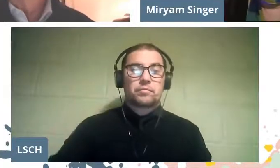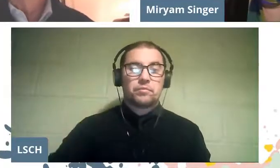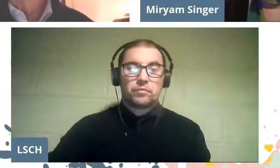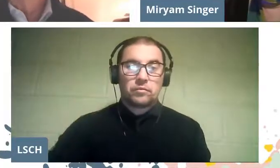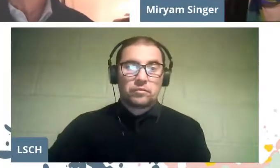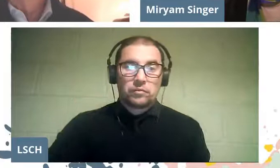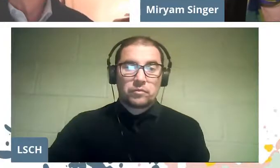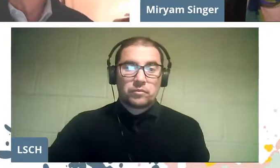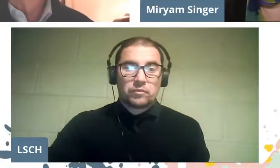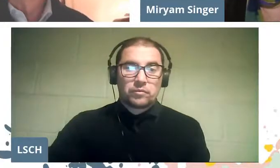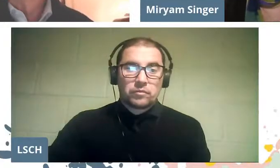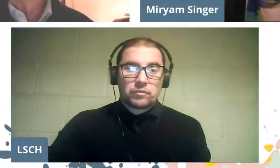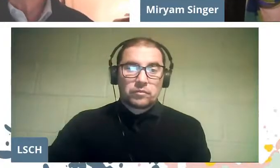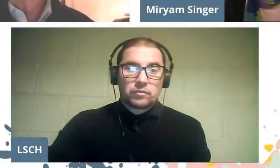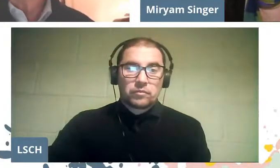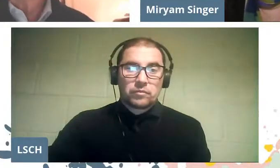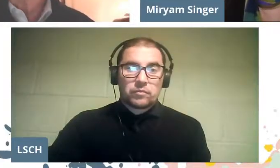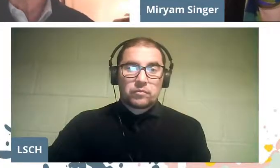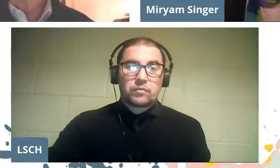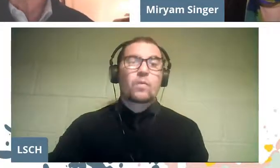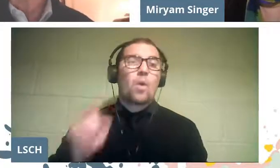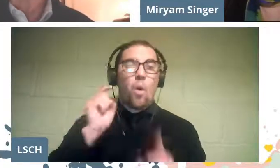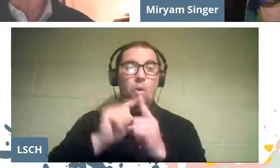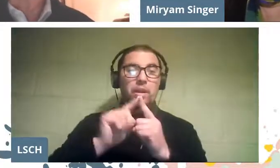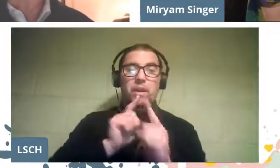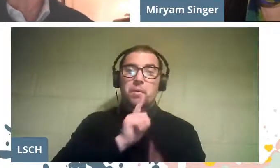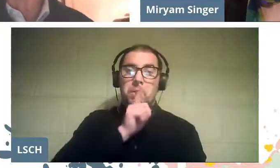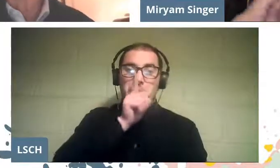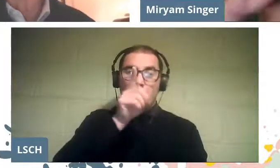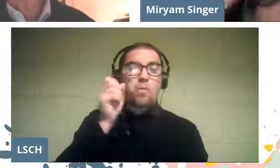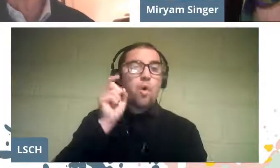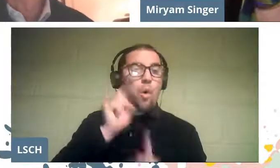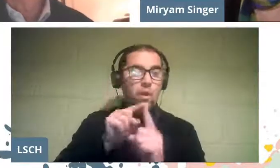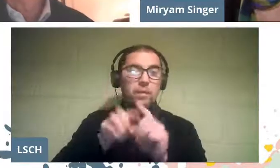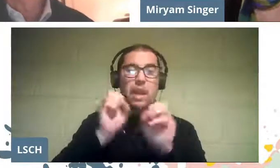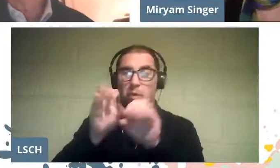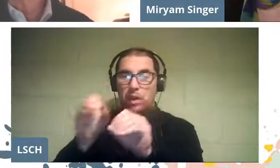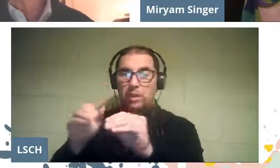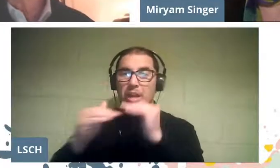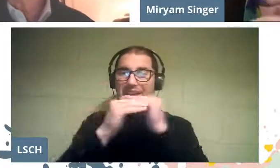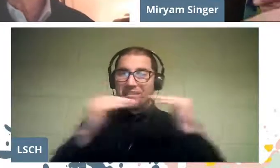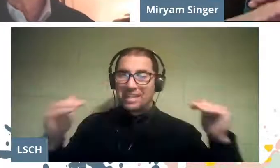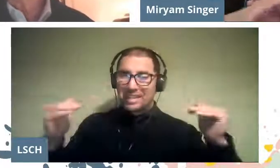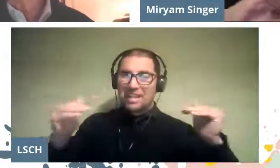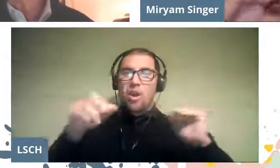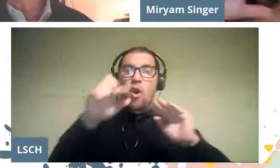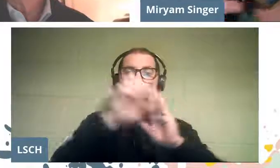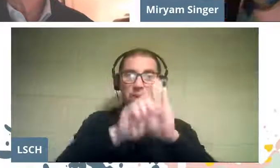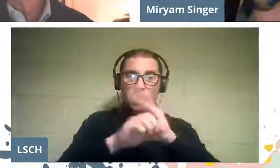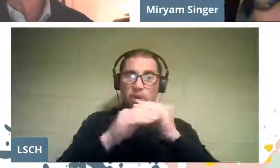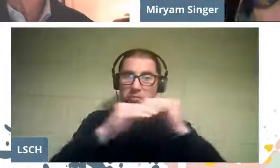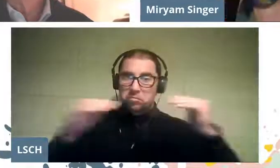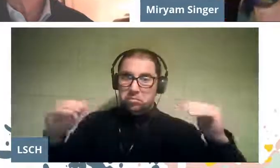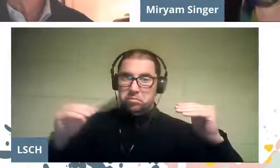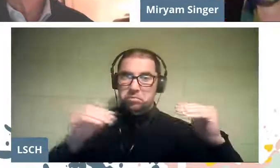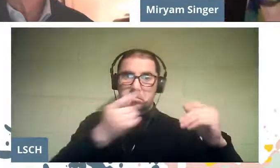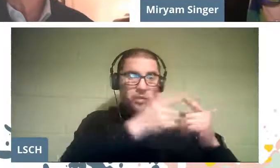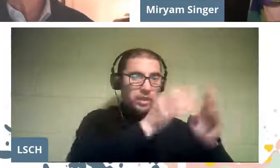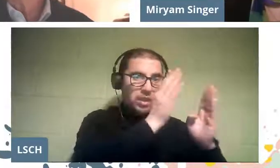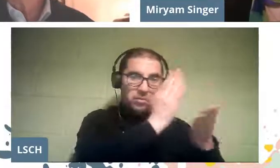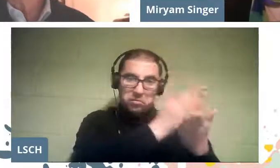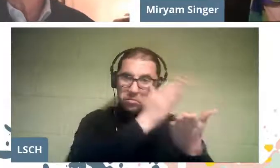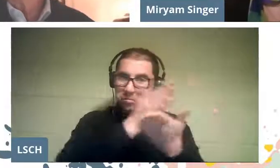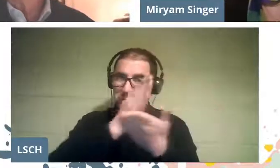but an educational transversal goal that includes all the subjects,